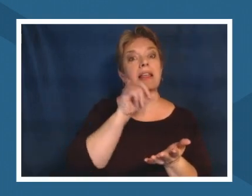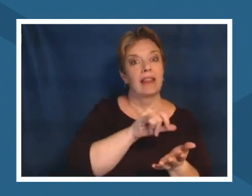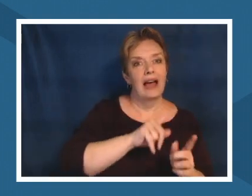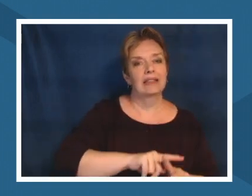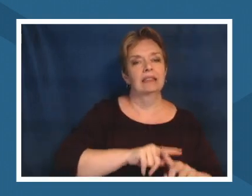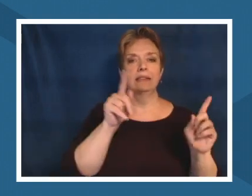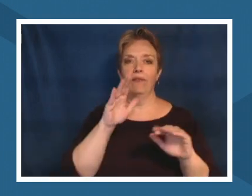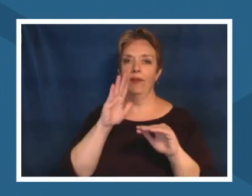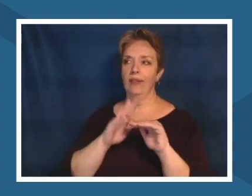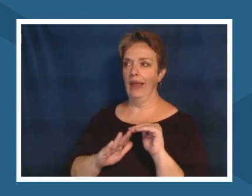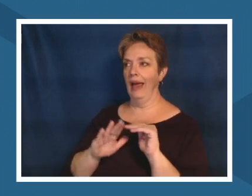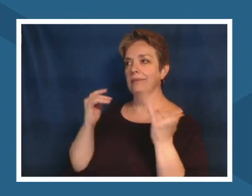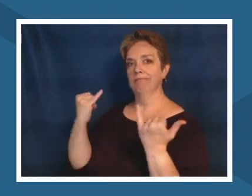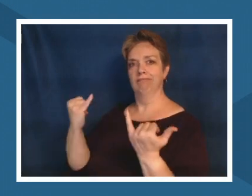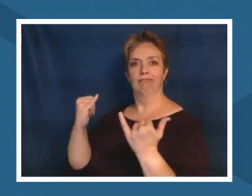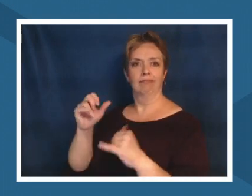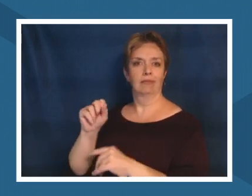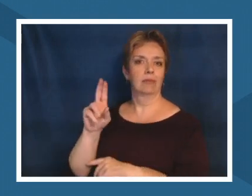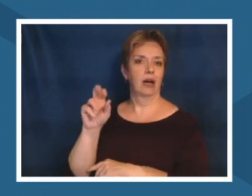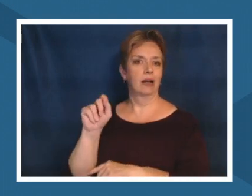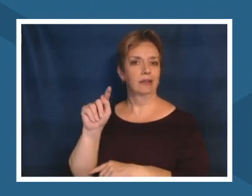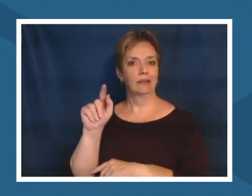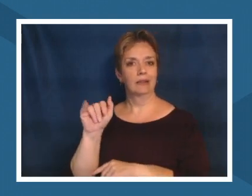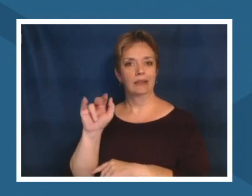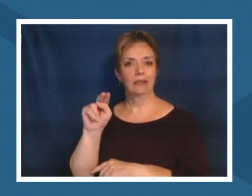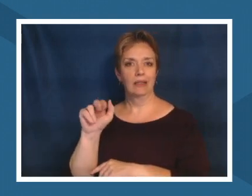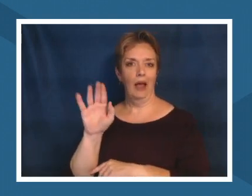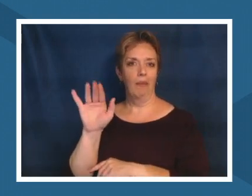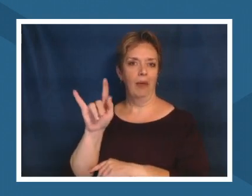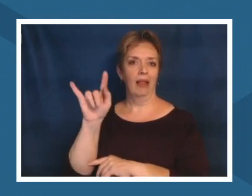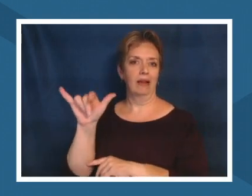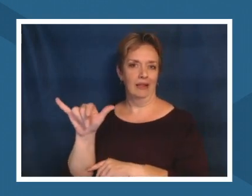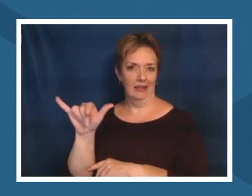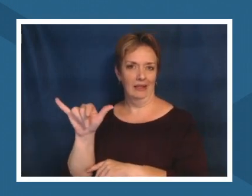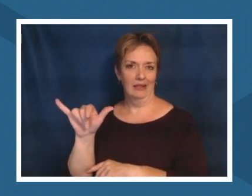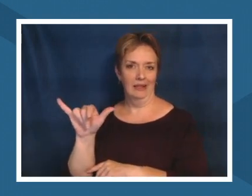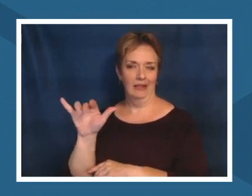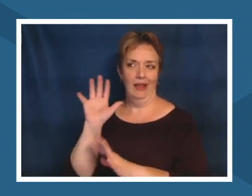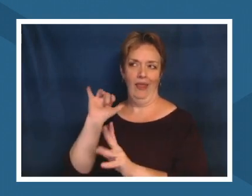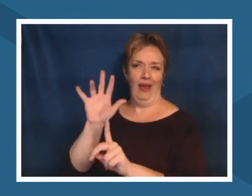says today in our textbooks or in our in